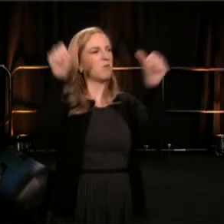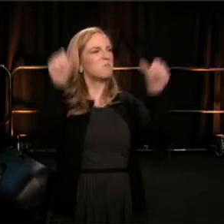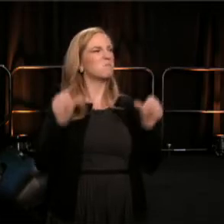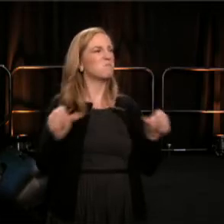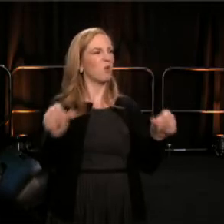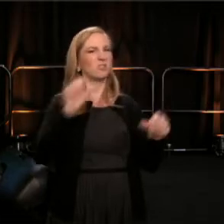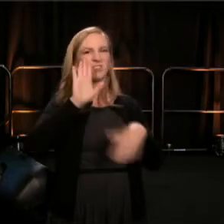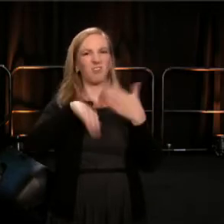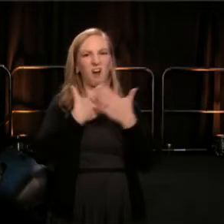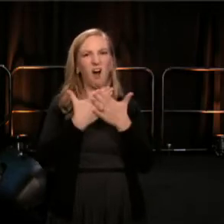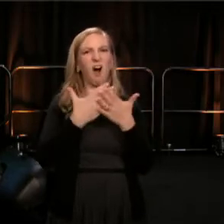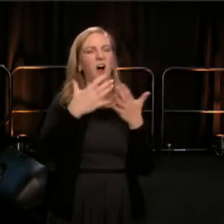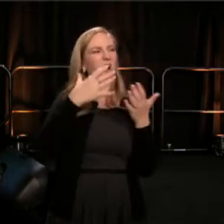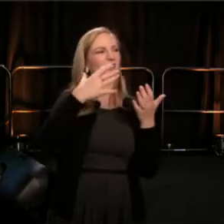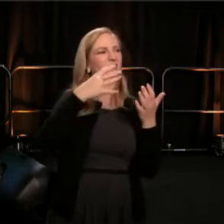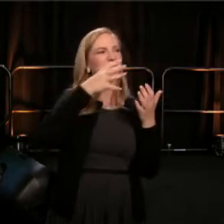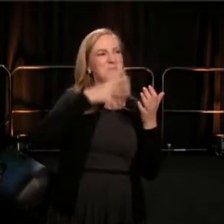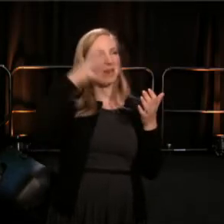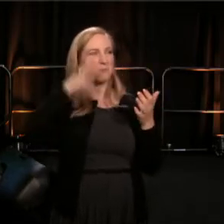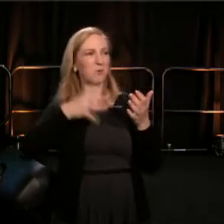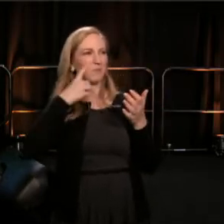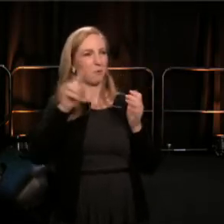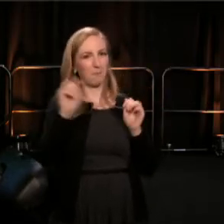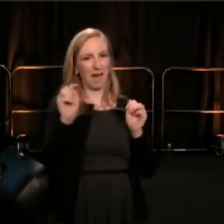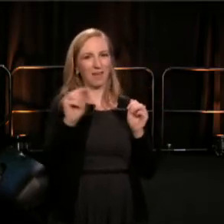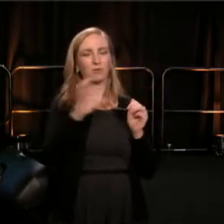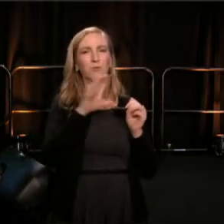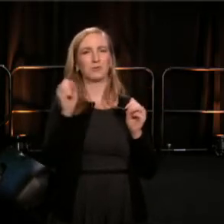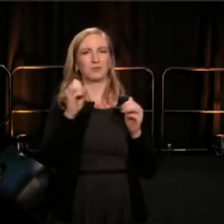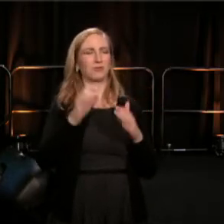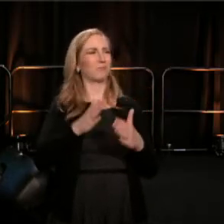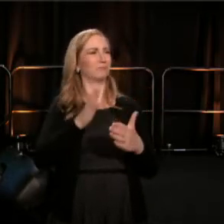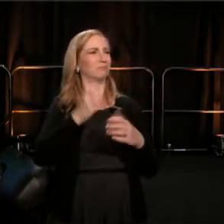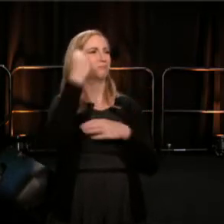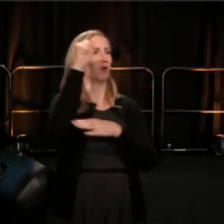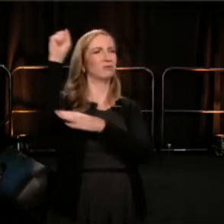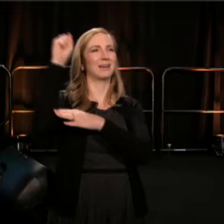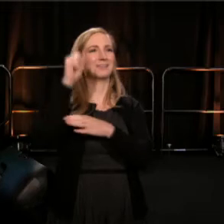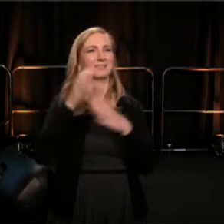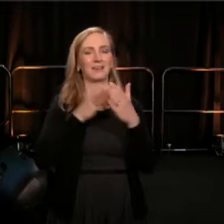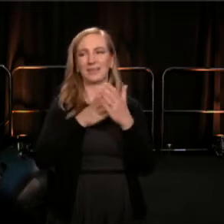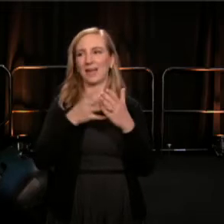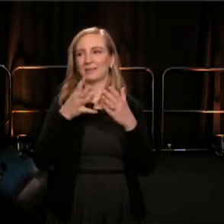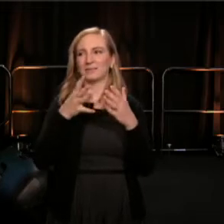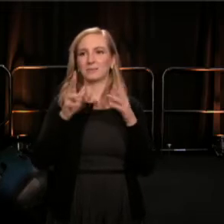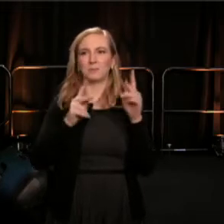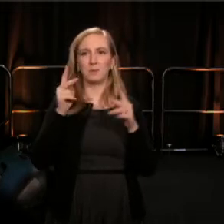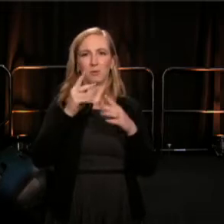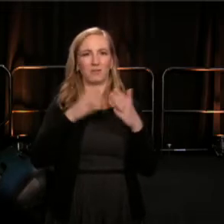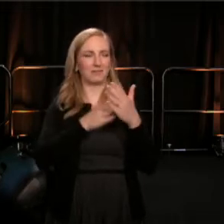taking theater to the streets, to protest state violence against communities of color; opening the sanctuary of theaters